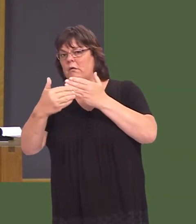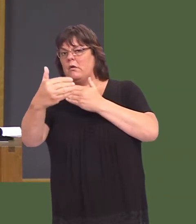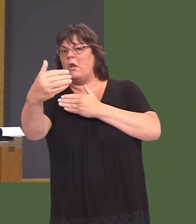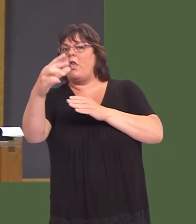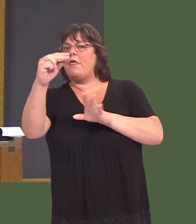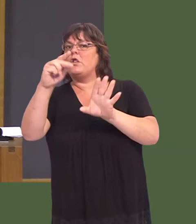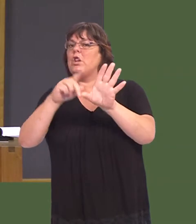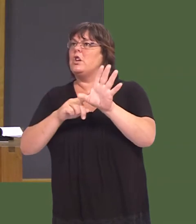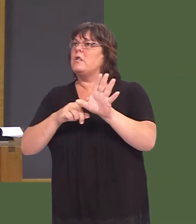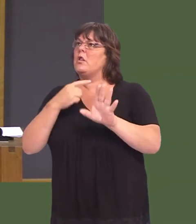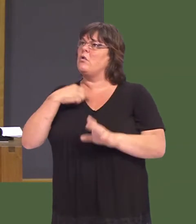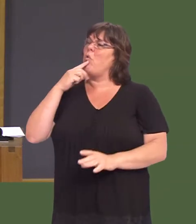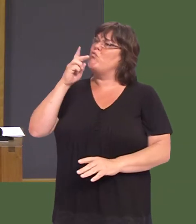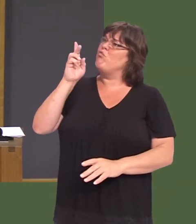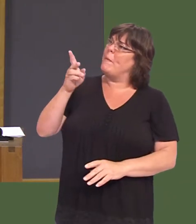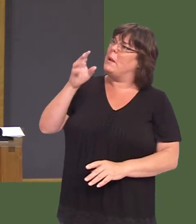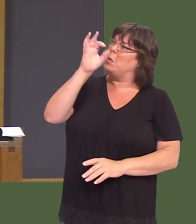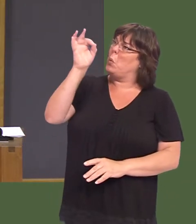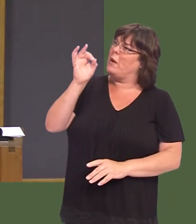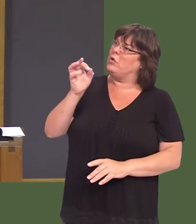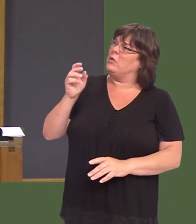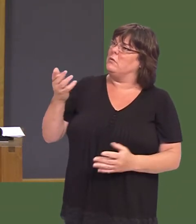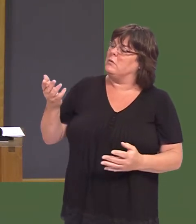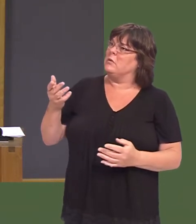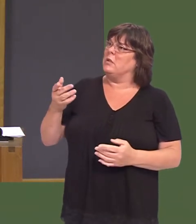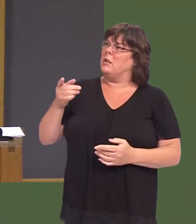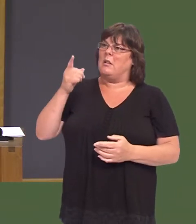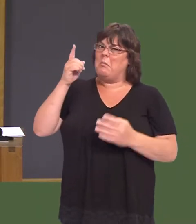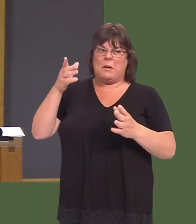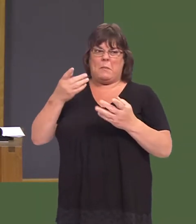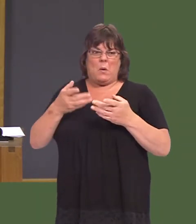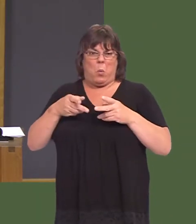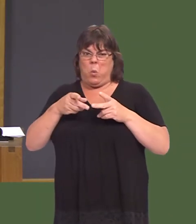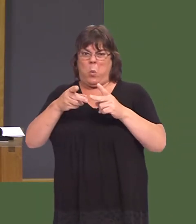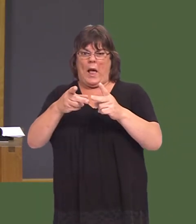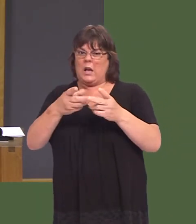SurelyóI repeat the questionówith an ounce of imagination, there must be a way through this.